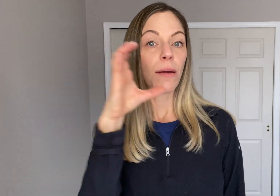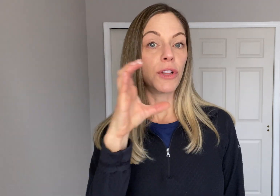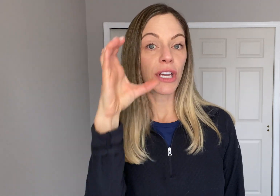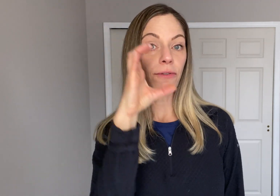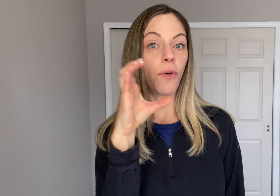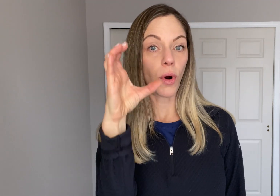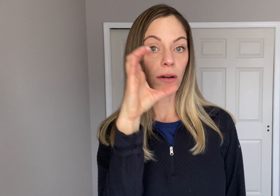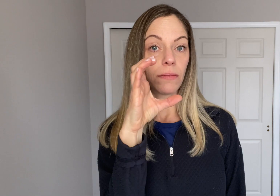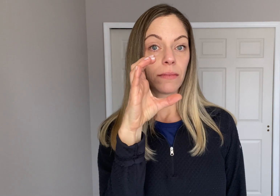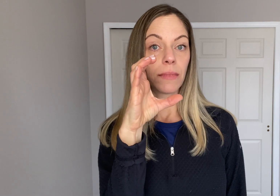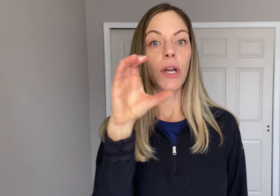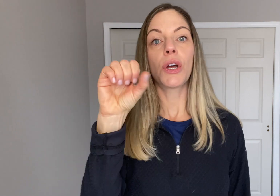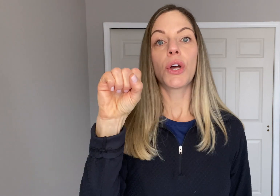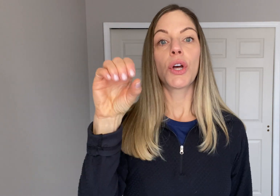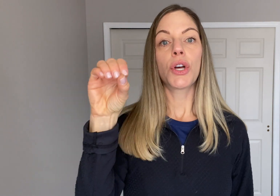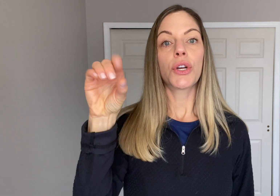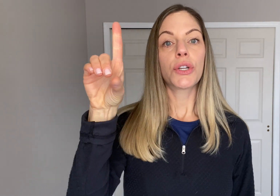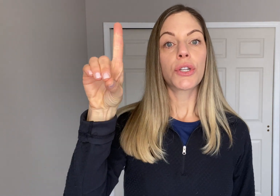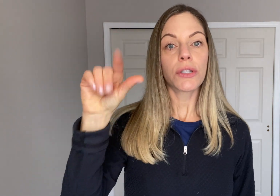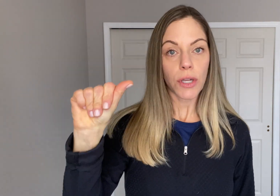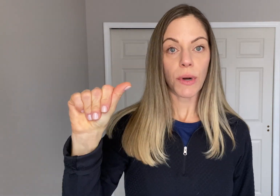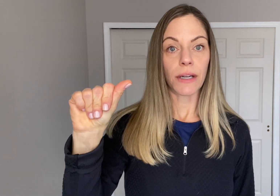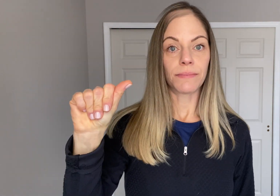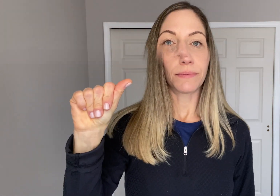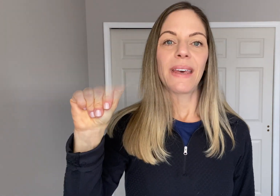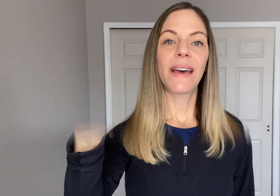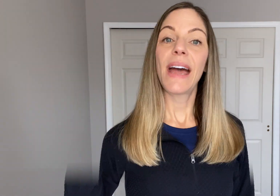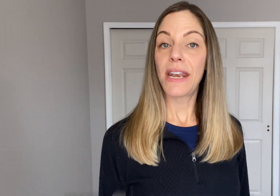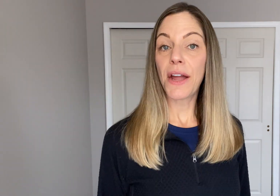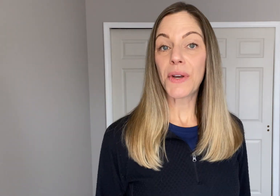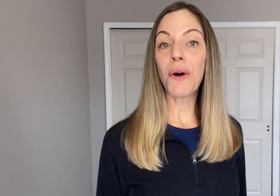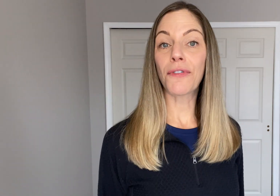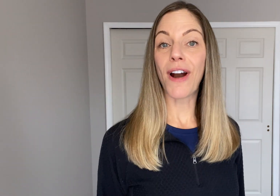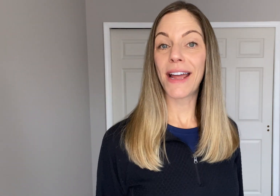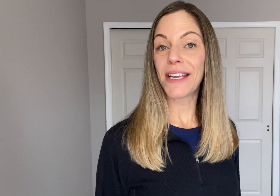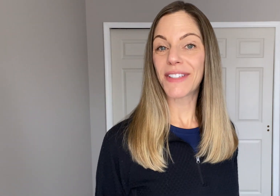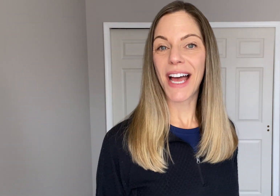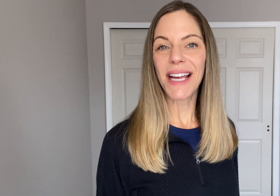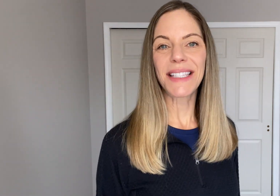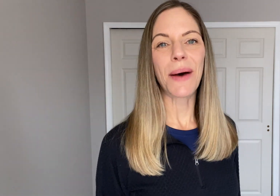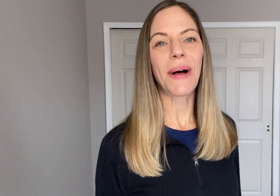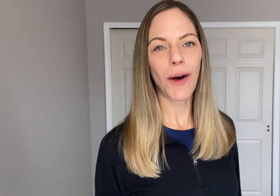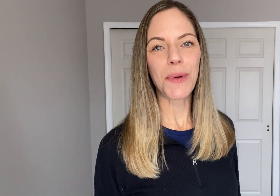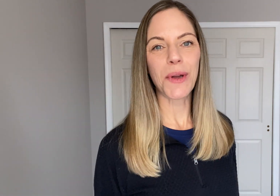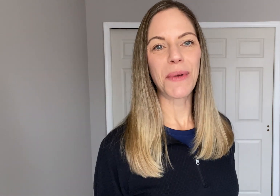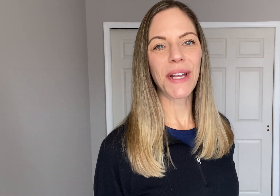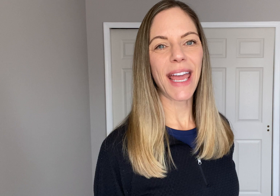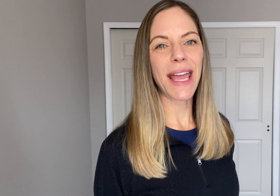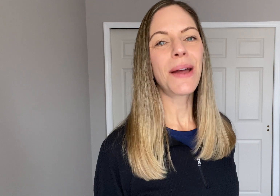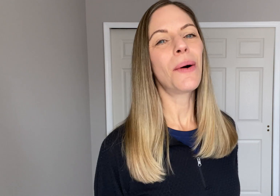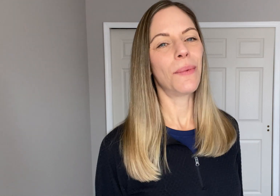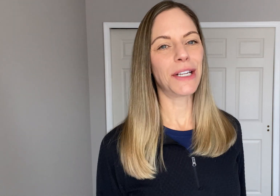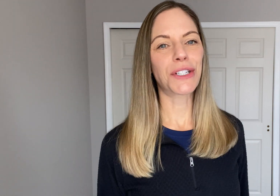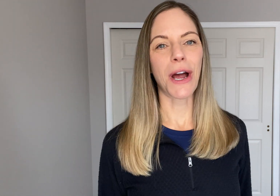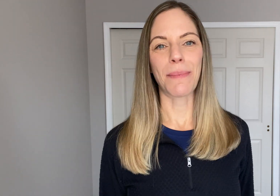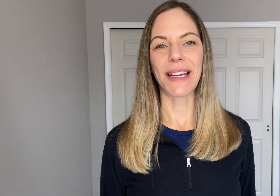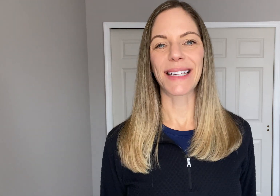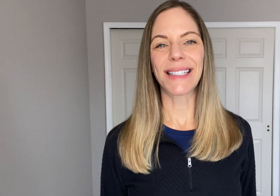"I'm looking for..." "S-O-D-A." And now you know av ariety of signs that will help you communicate when you're shopping.